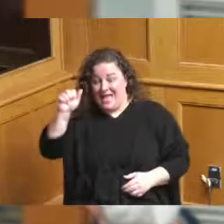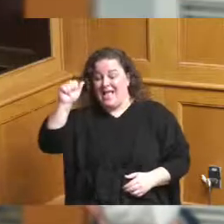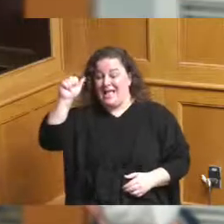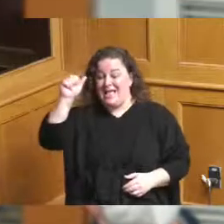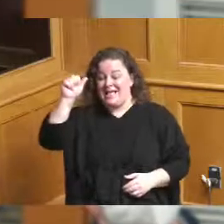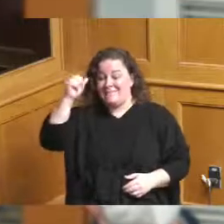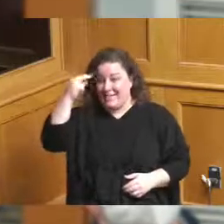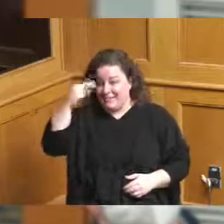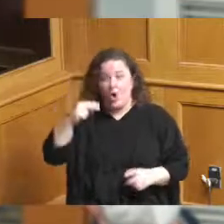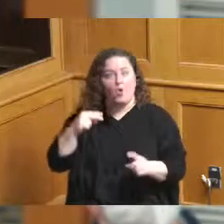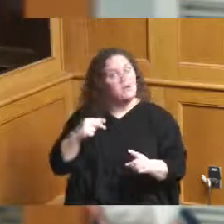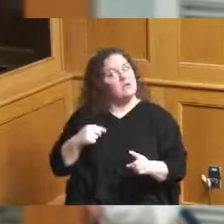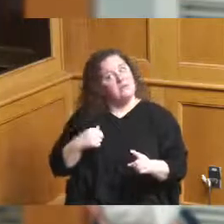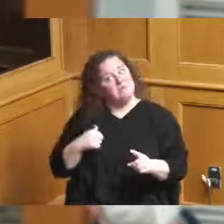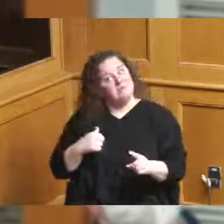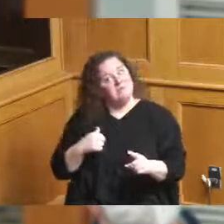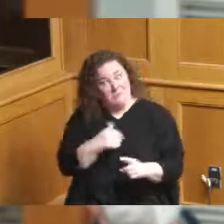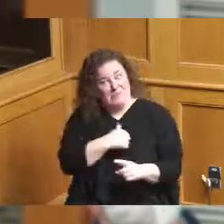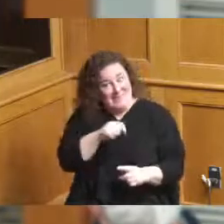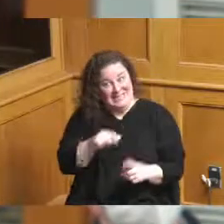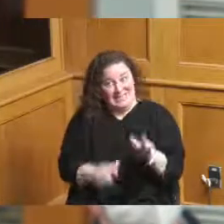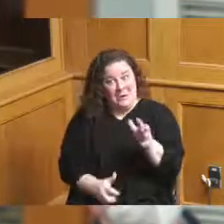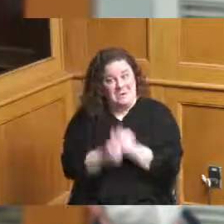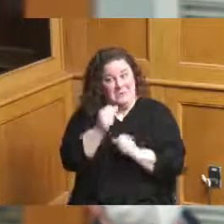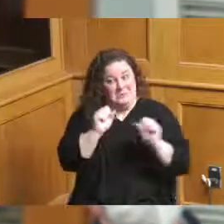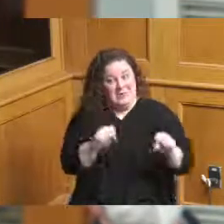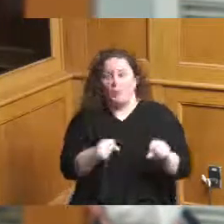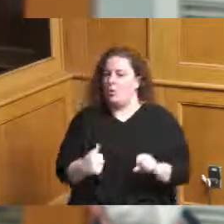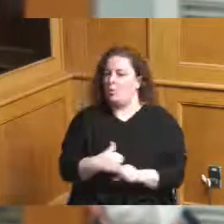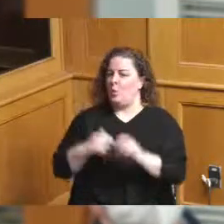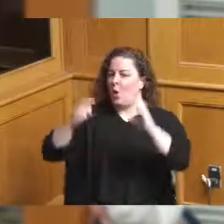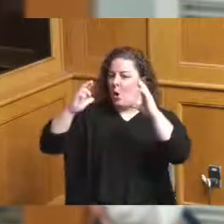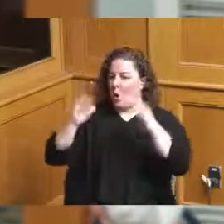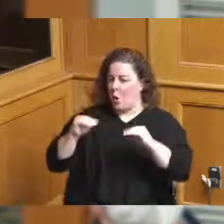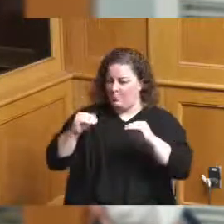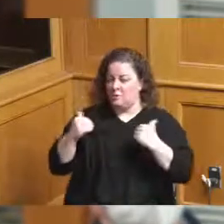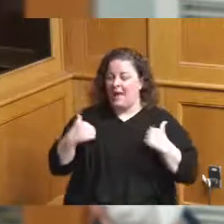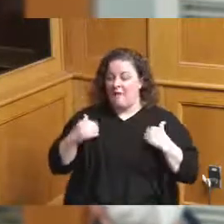have a small we hope to have a small boutique hotel next to our stadium but that's nowhere